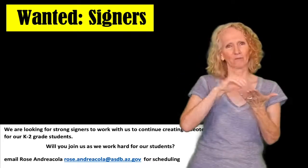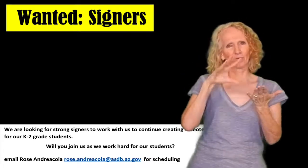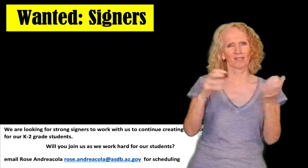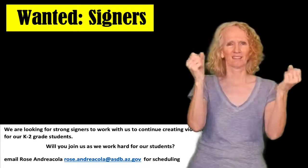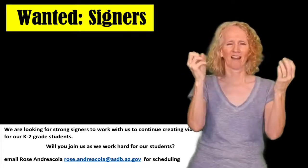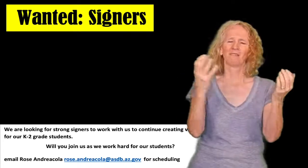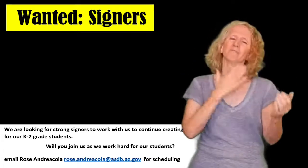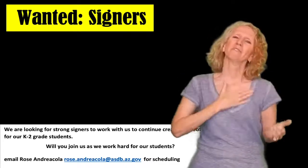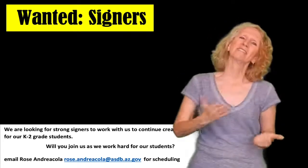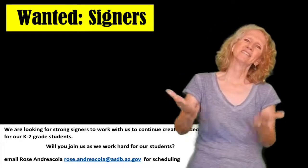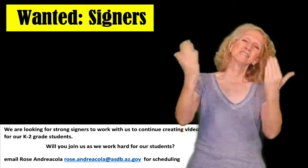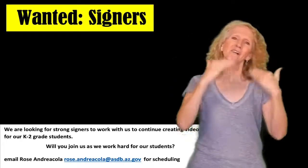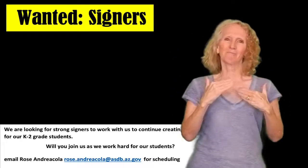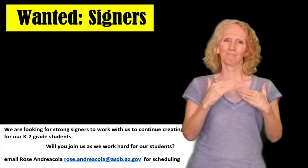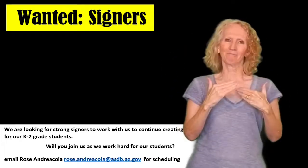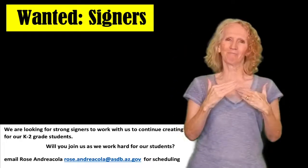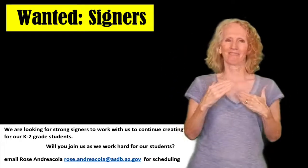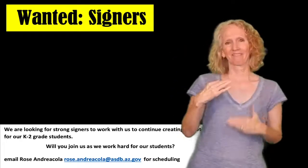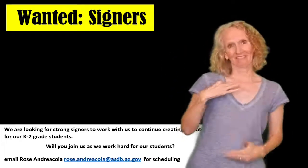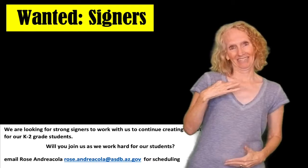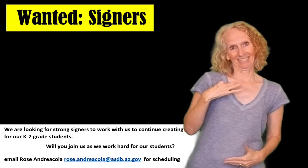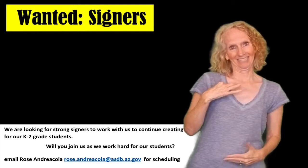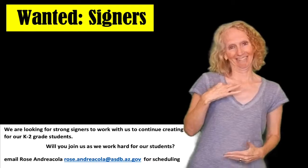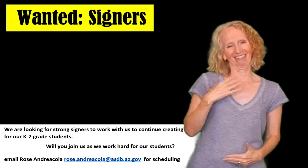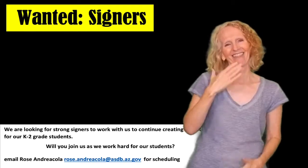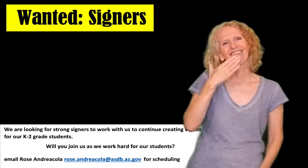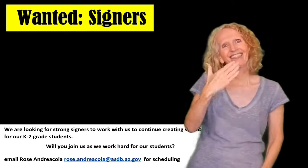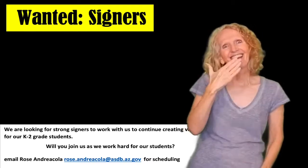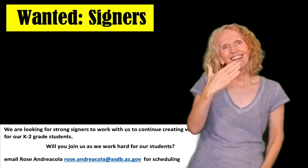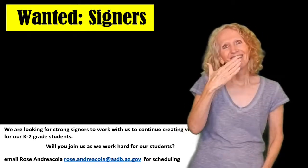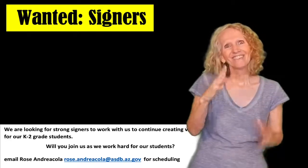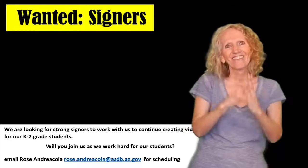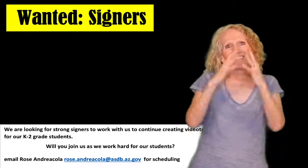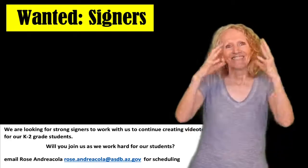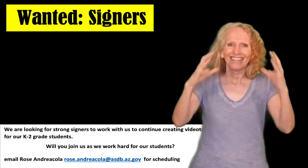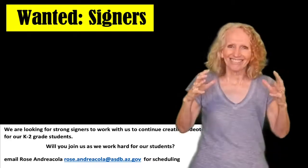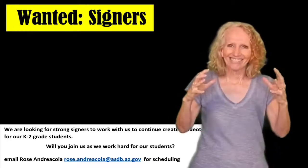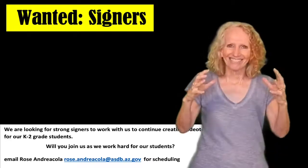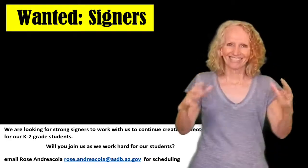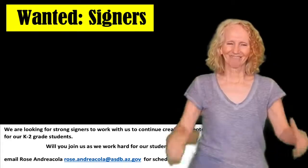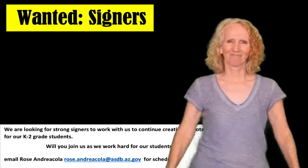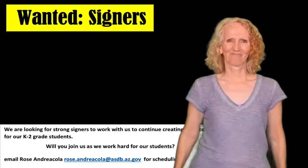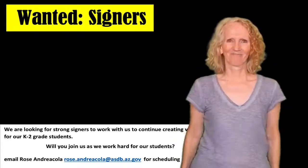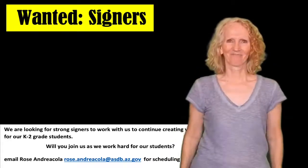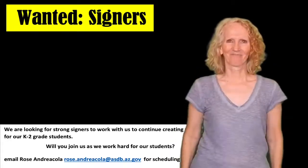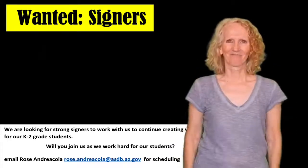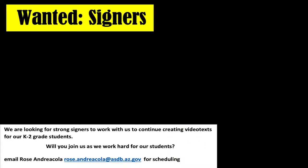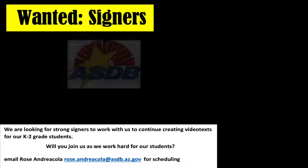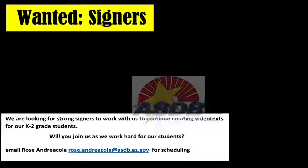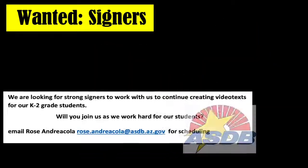for motivated signers so please come join us and thank you